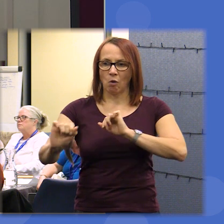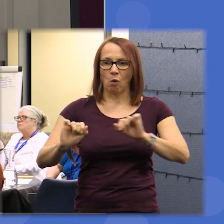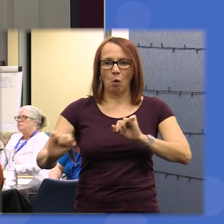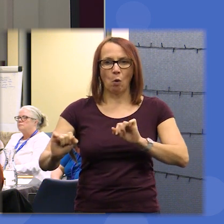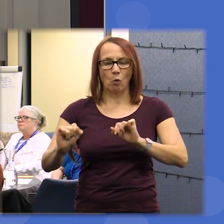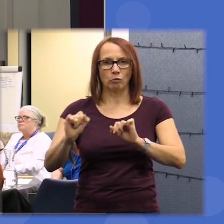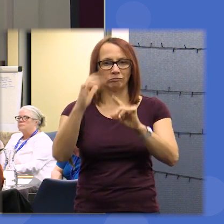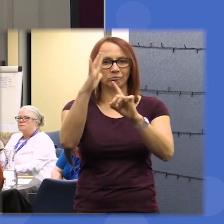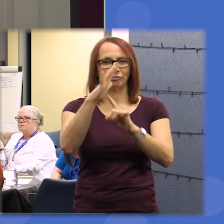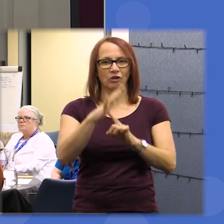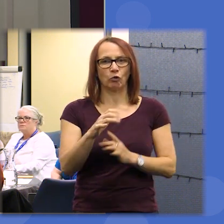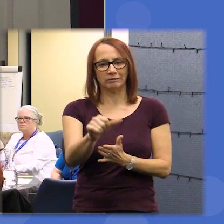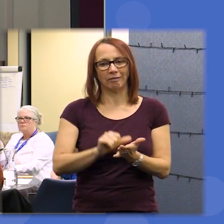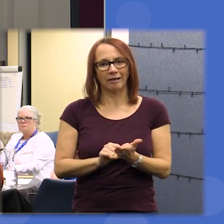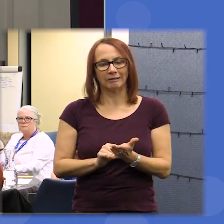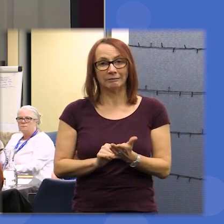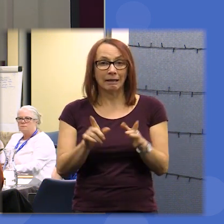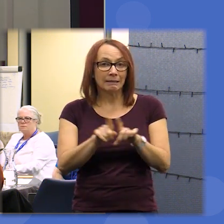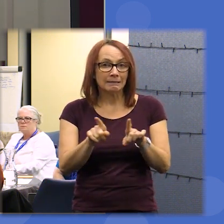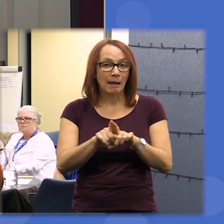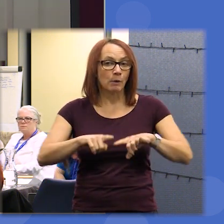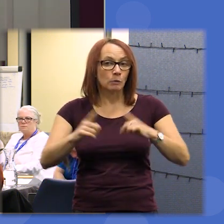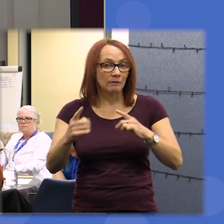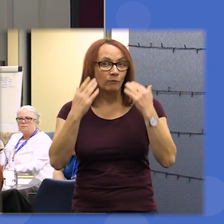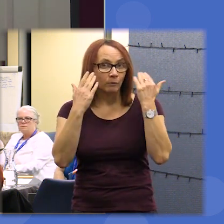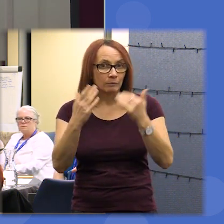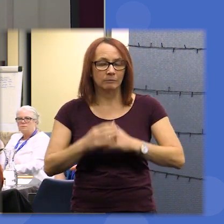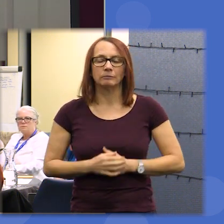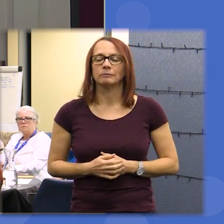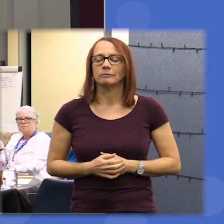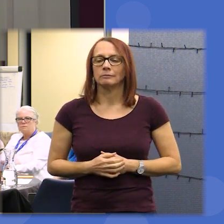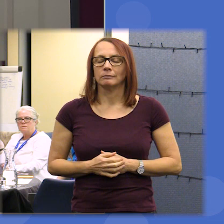different so when we return from the break you'll get an indication of what